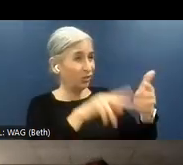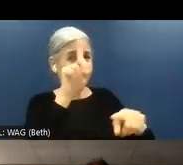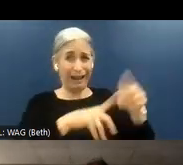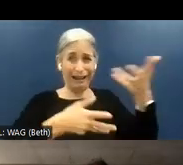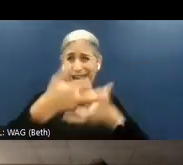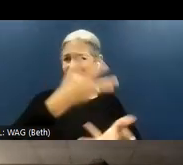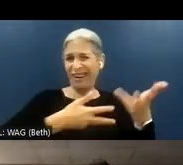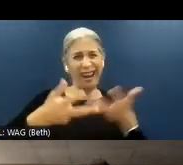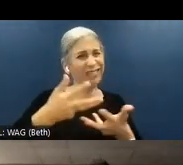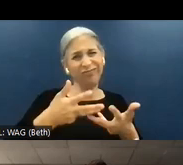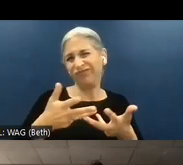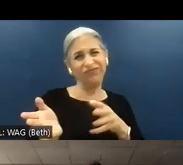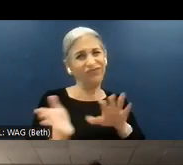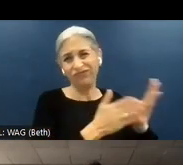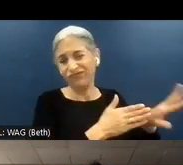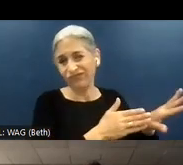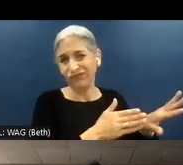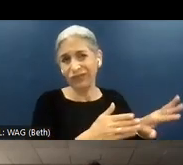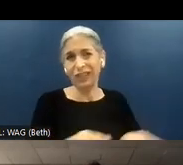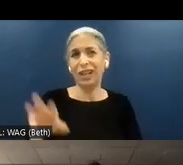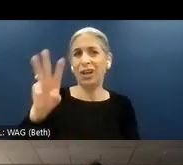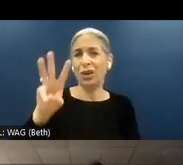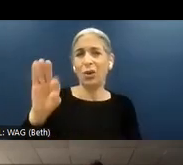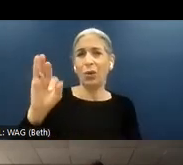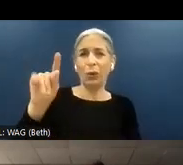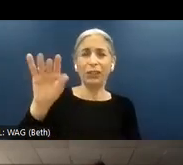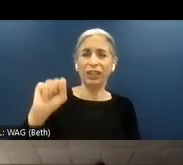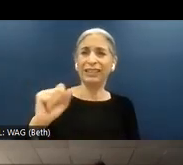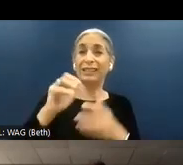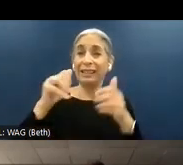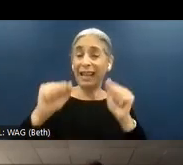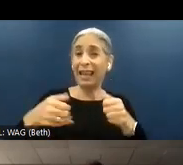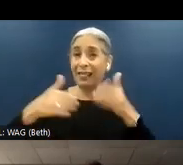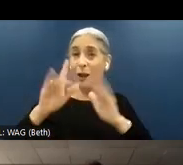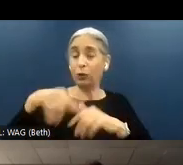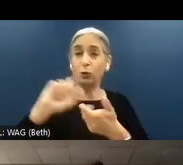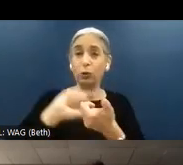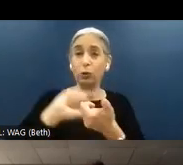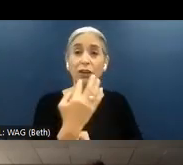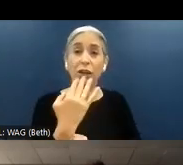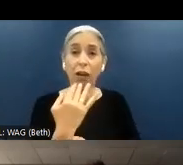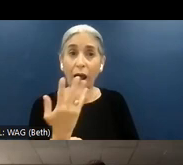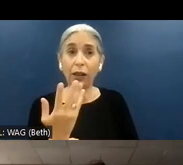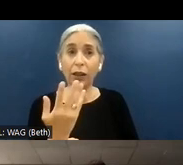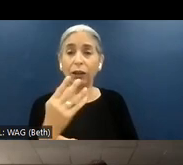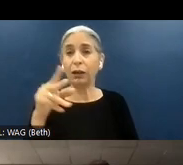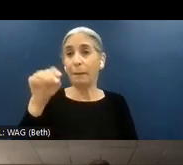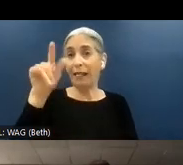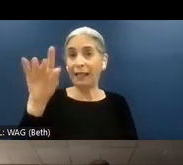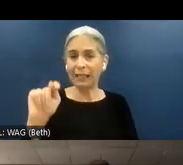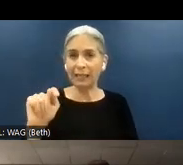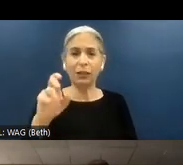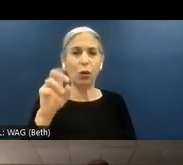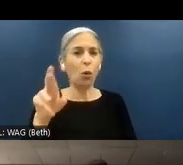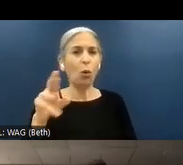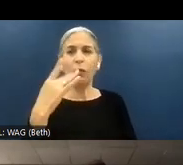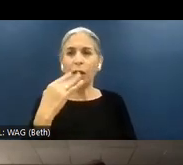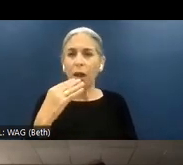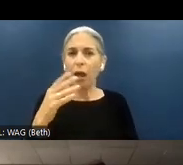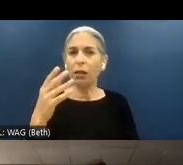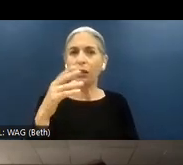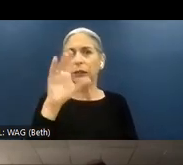There are widgets allowing you to change the color palette or color screen, but now all